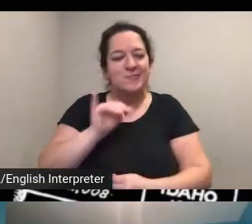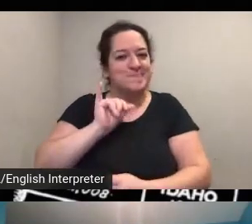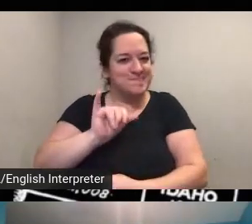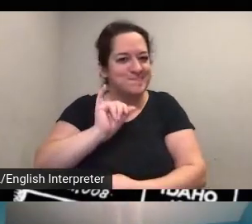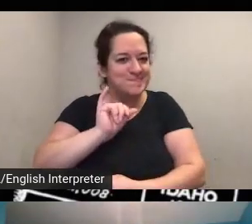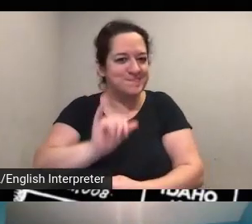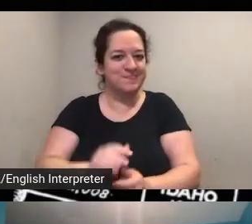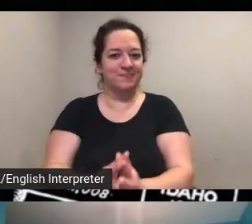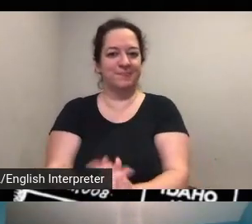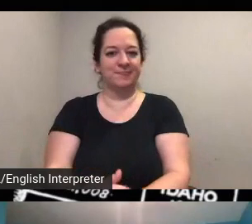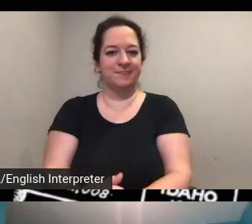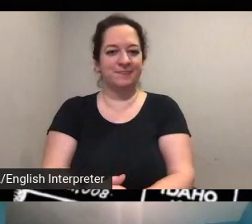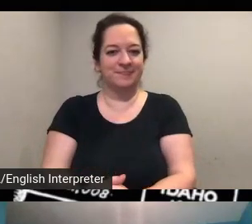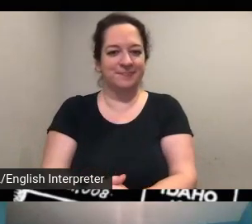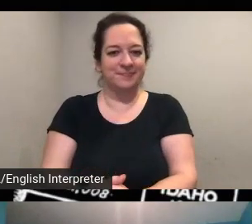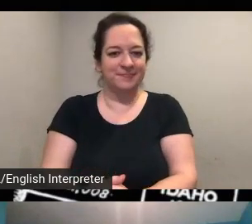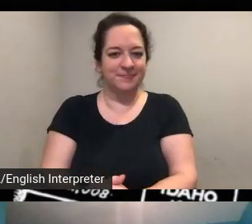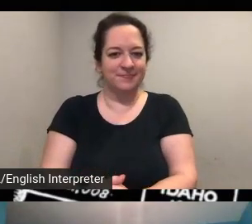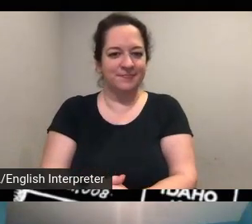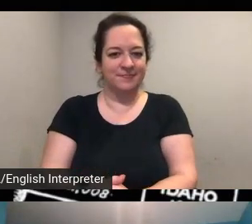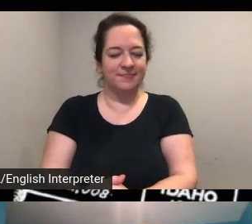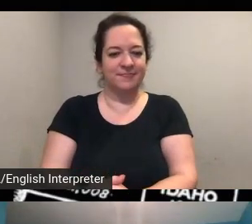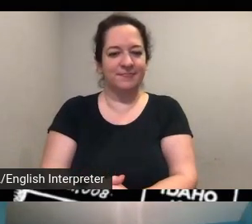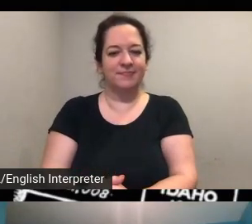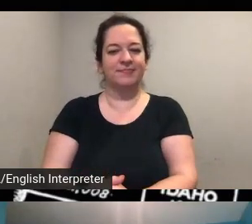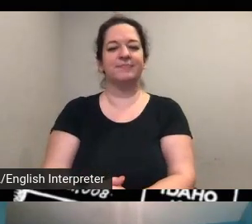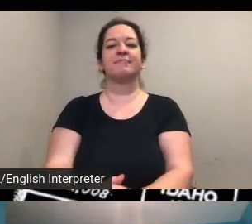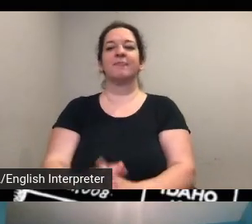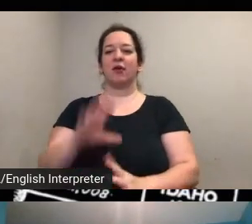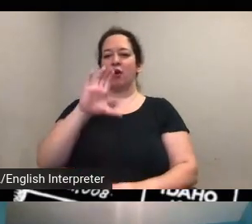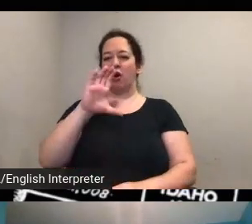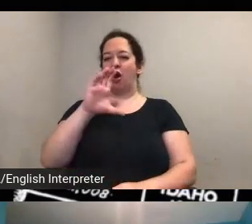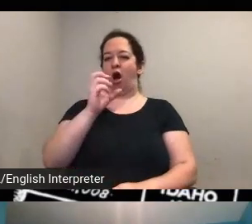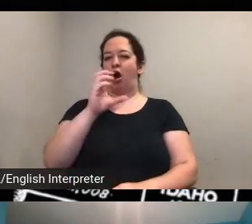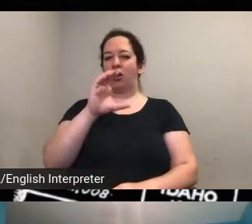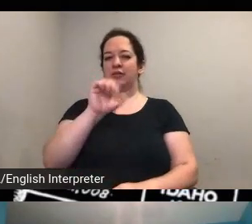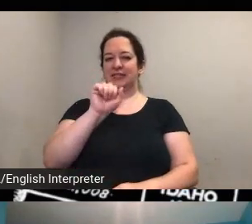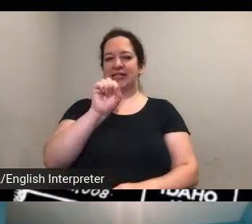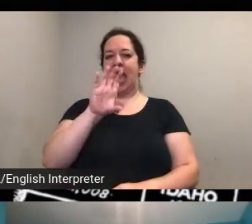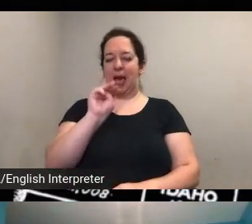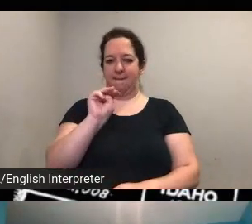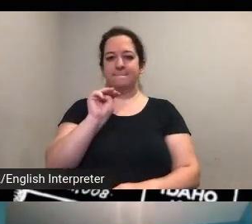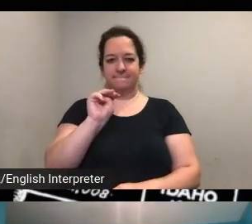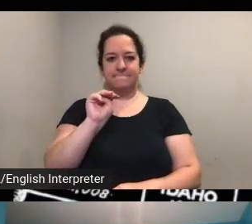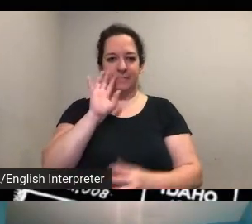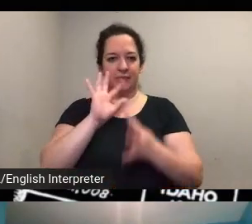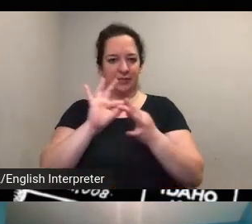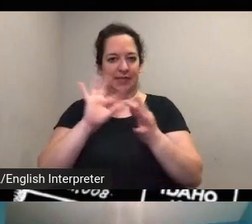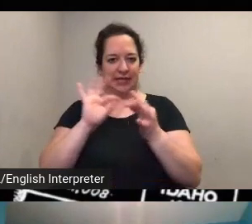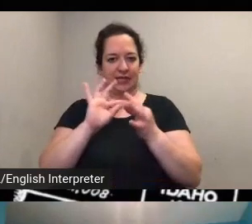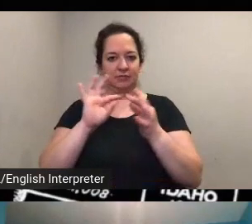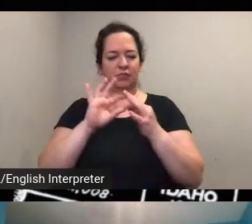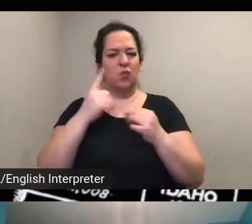i should say i i was surprised well but by several things but one of the things that that really struck me and actually ended